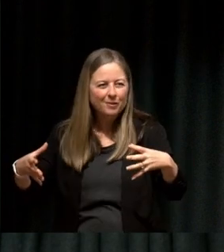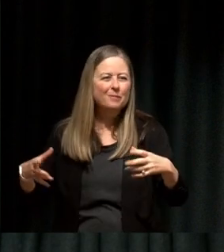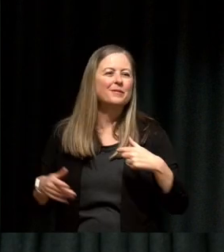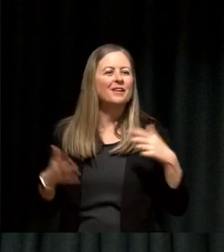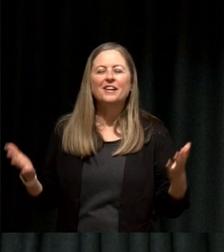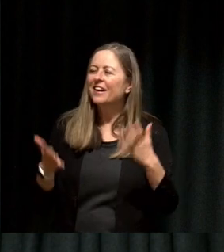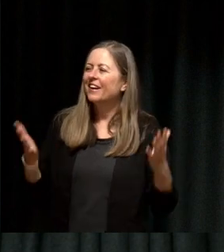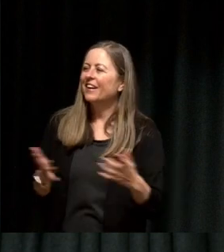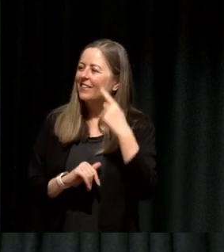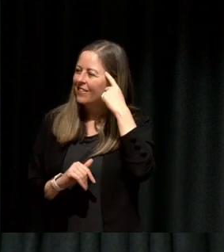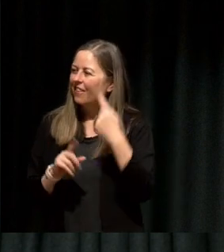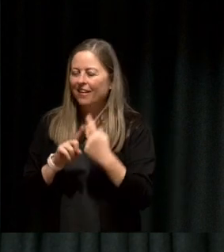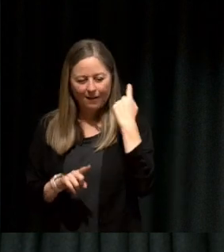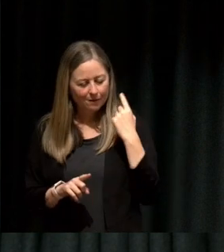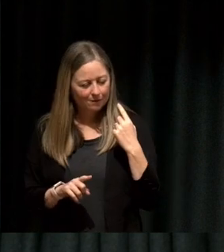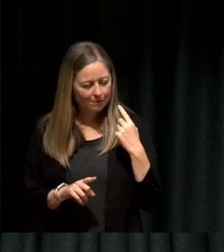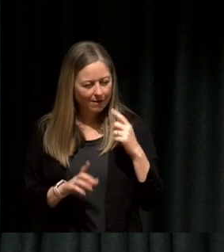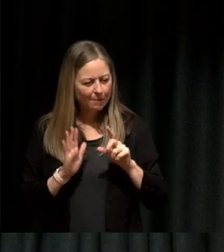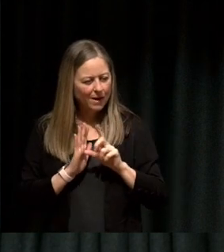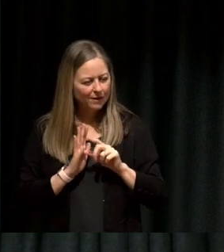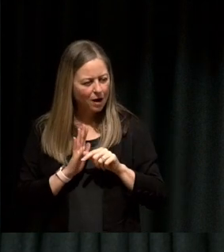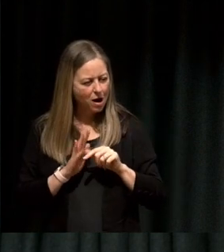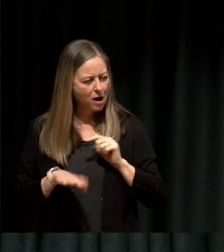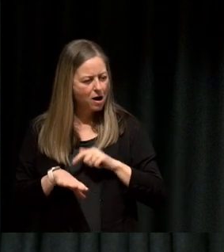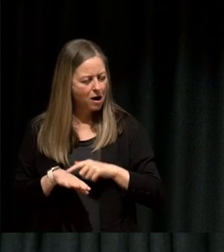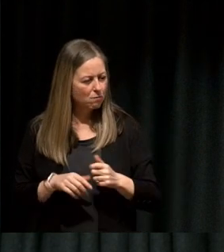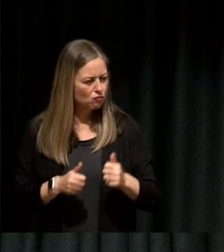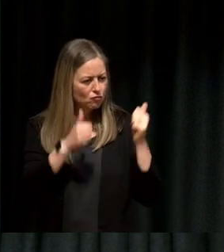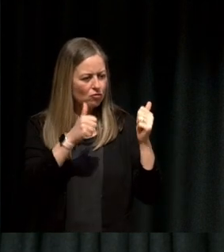reflect on a great moment that you had but also how your body felt to build up that body